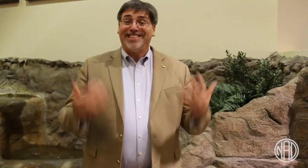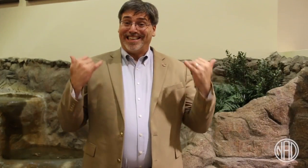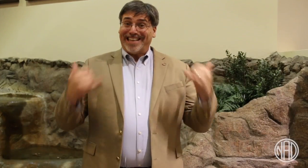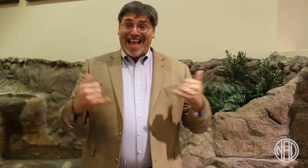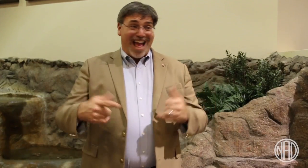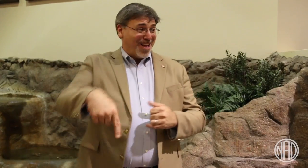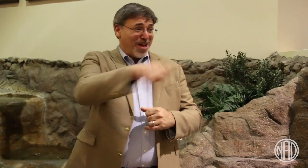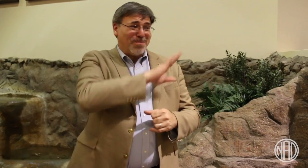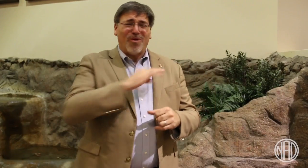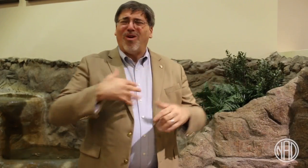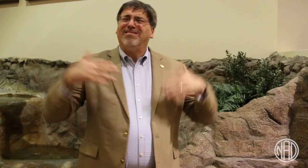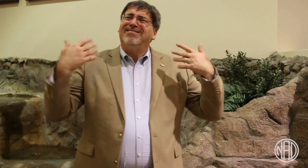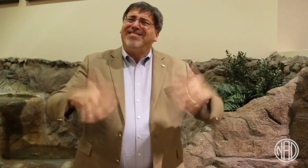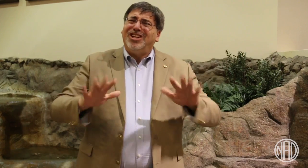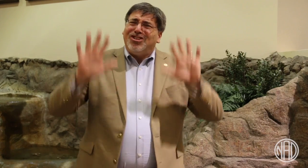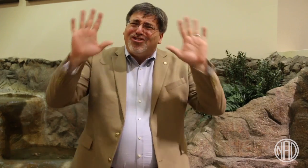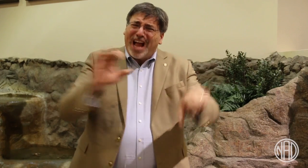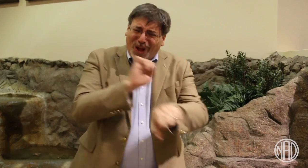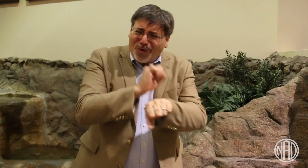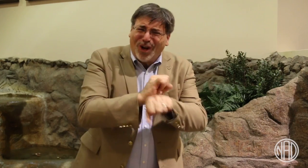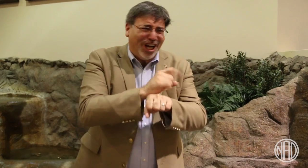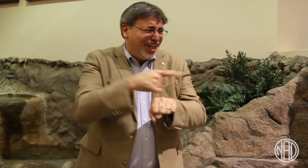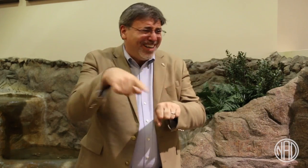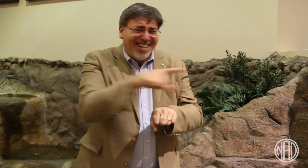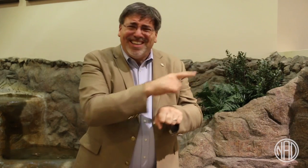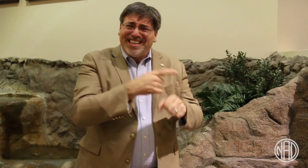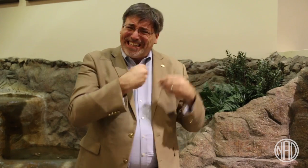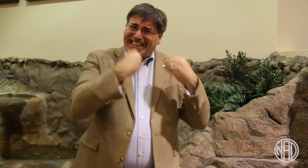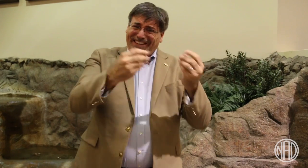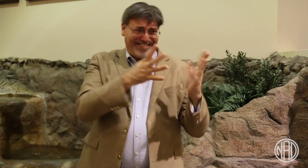As you can see, the Board has worked hard on many issues.